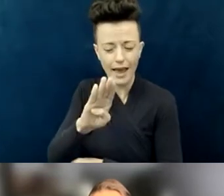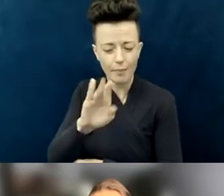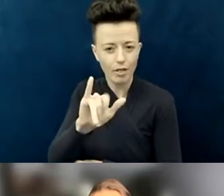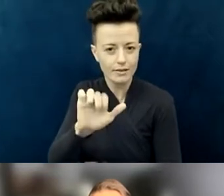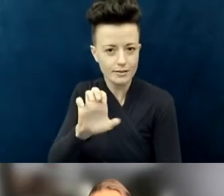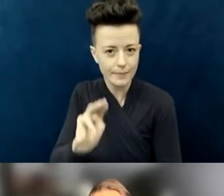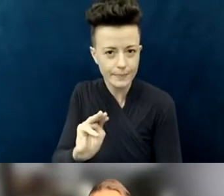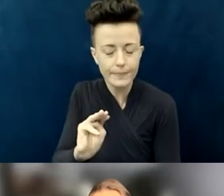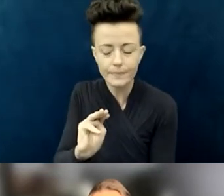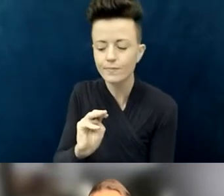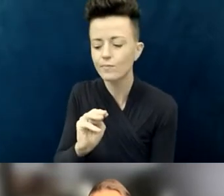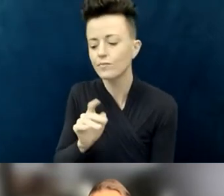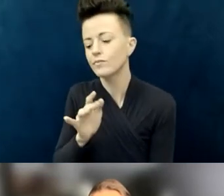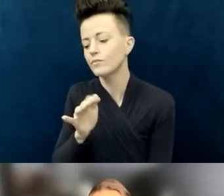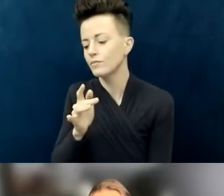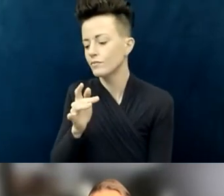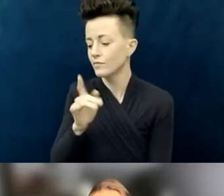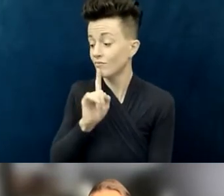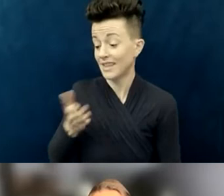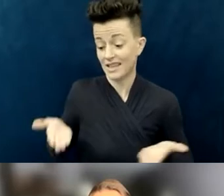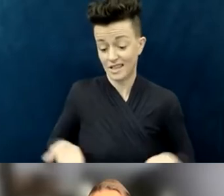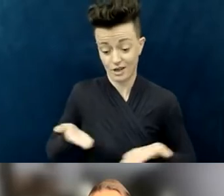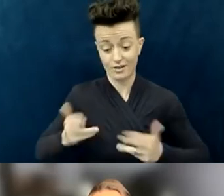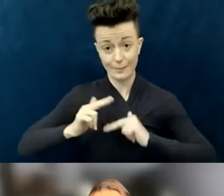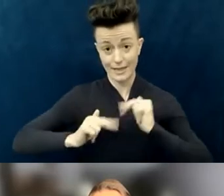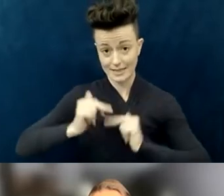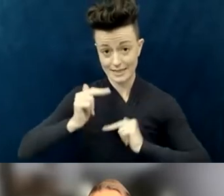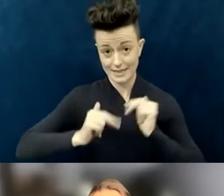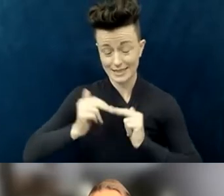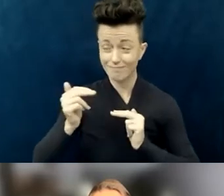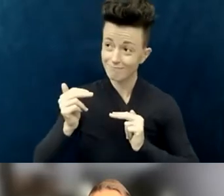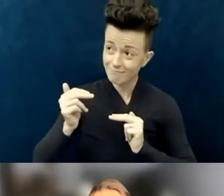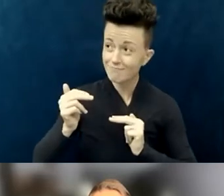The building that we are in, even, has been pretty incredible as a church...